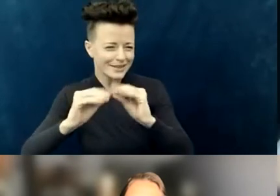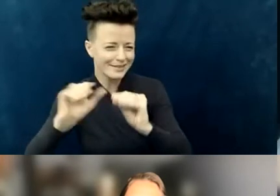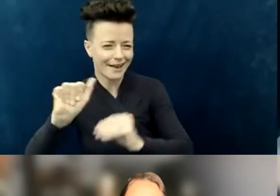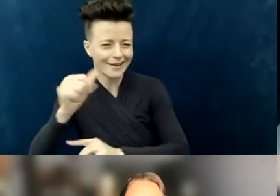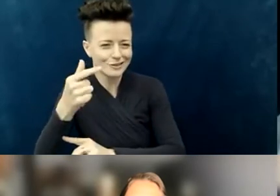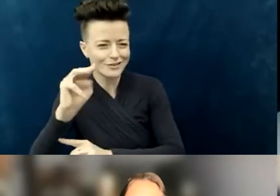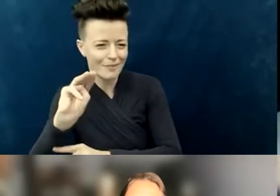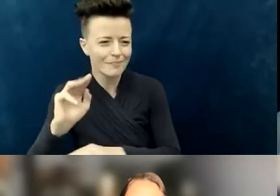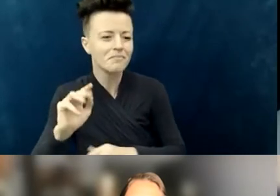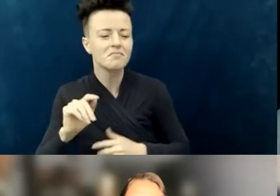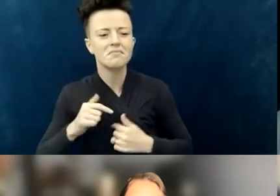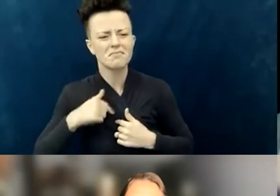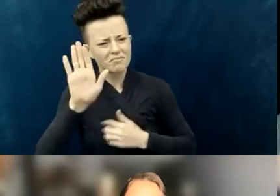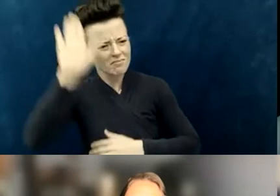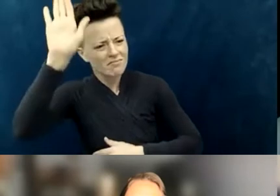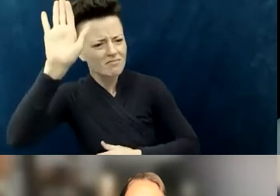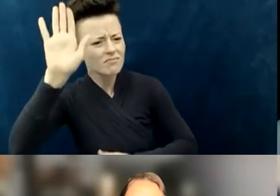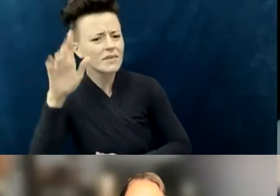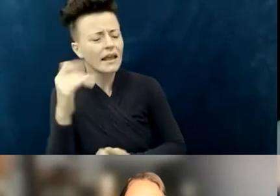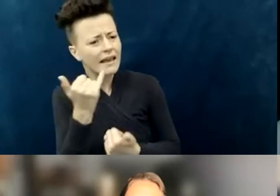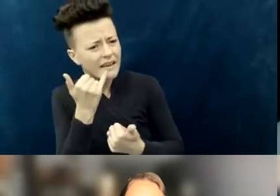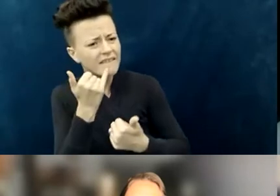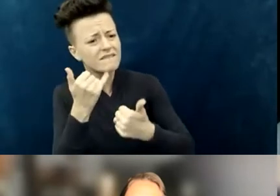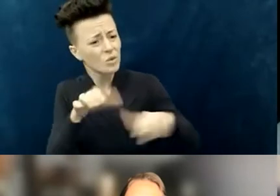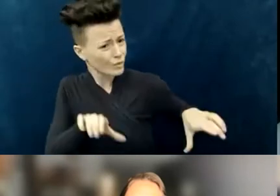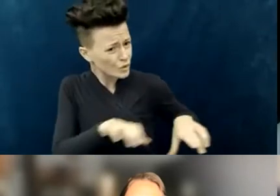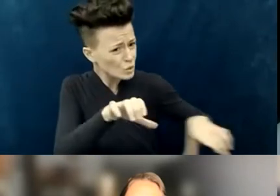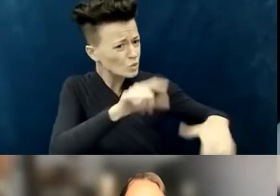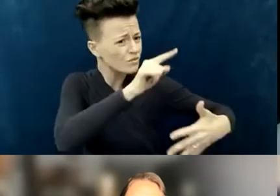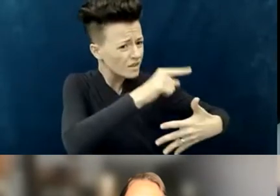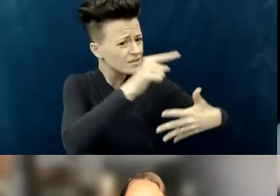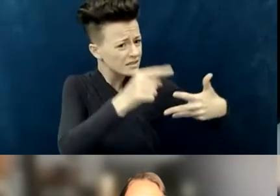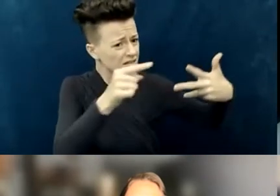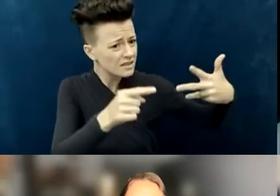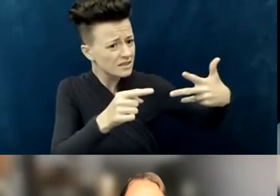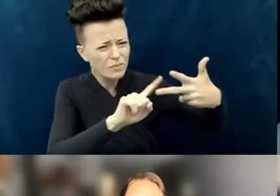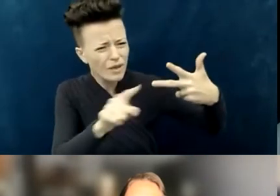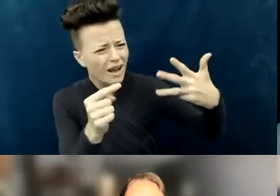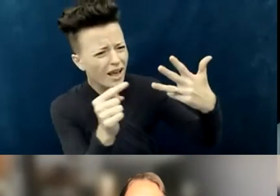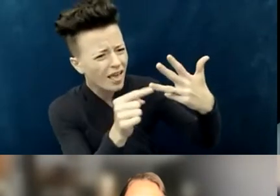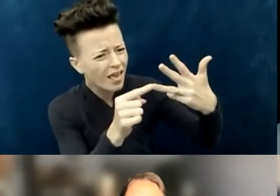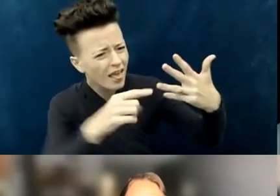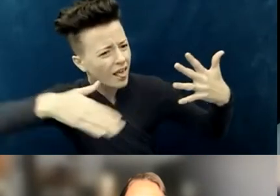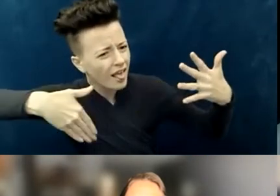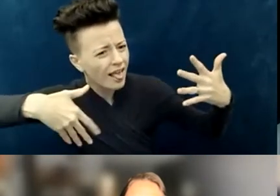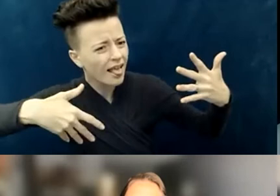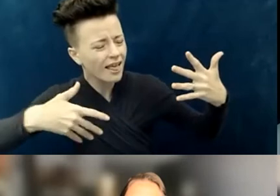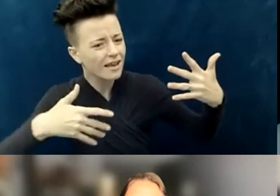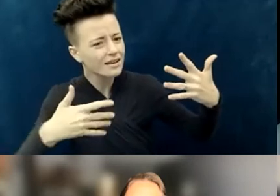"and if and if and if, "the first thing that would be added "to the plan